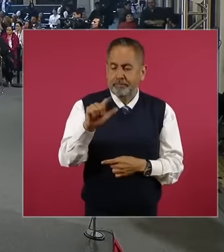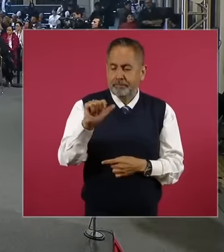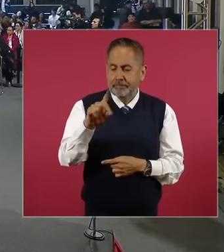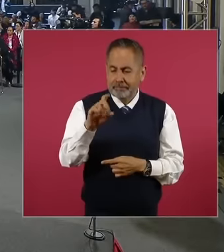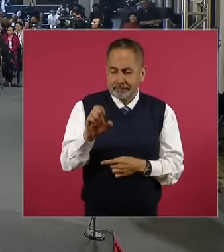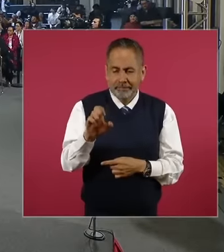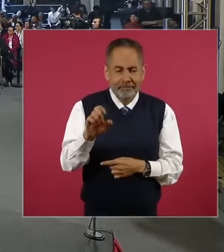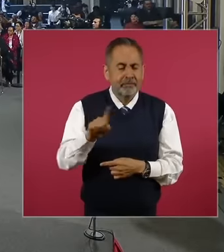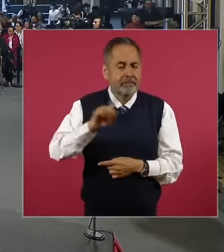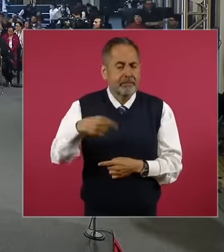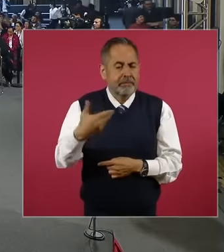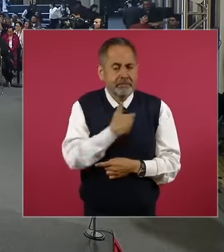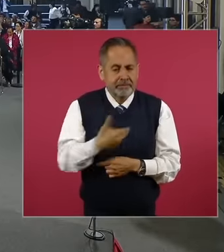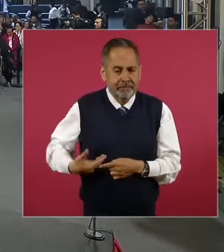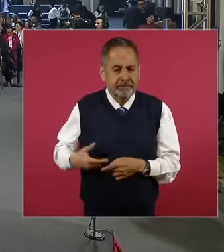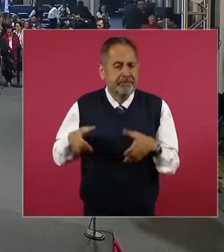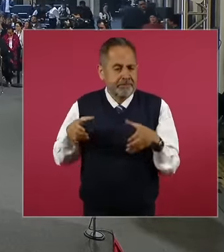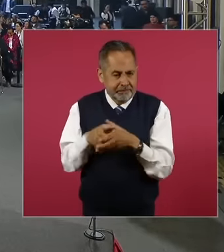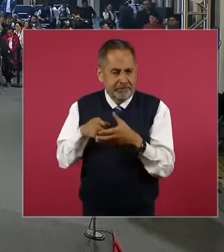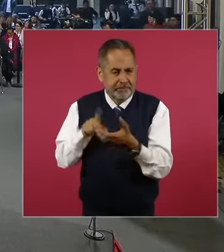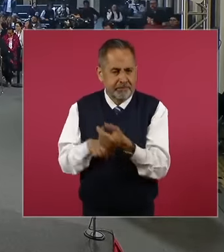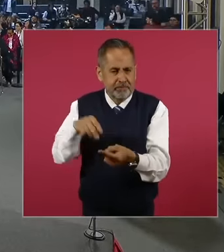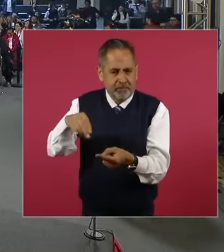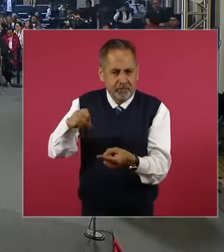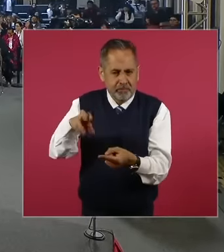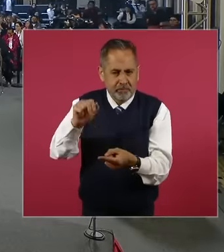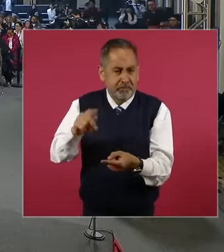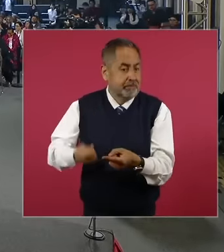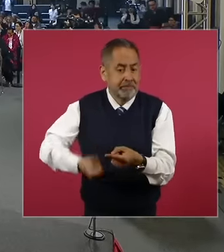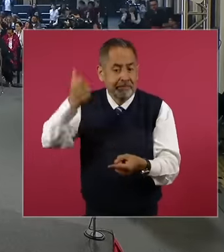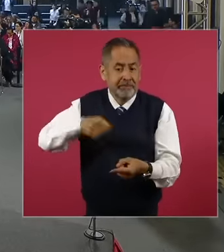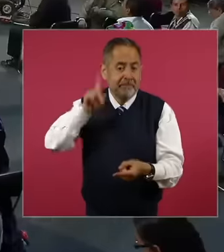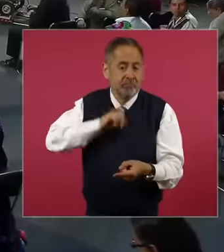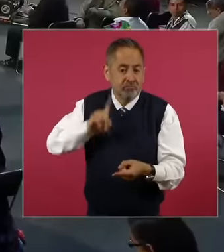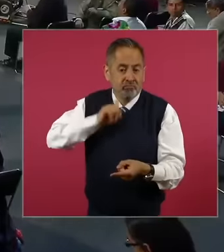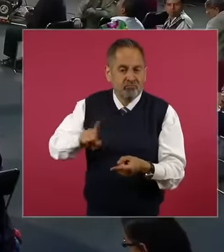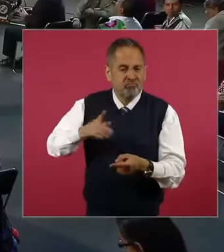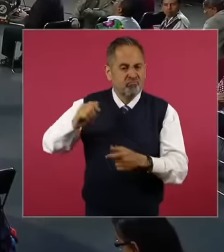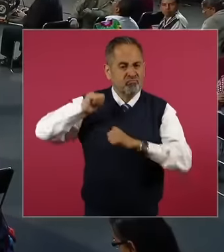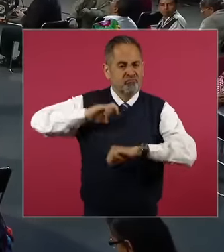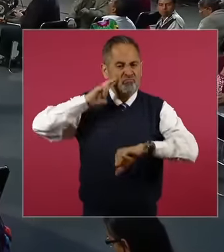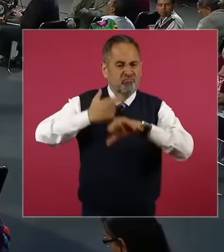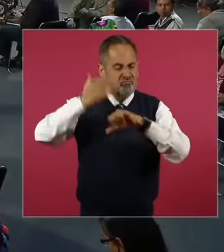national executive committee for first time a woman at the head of the